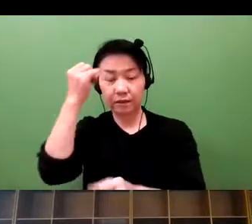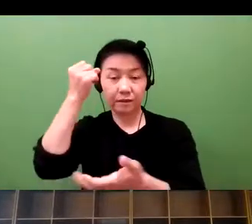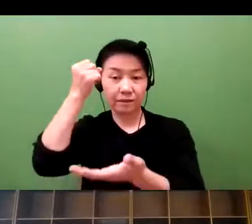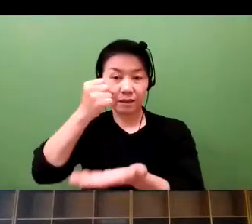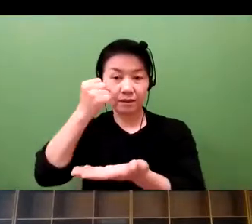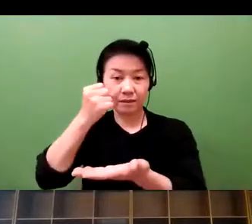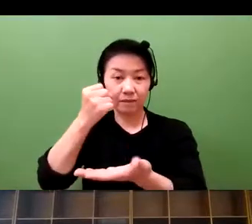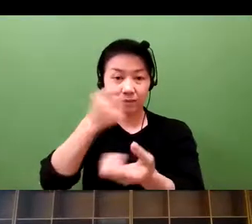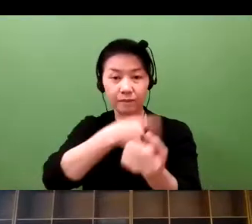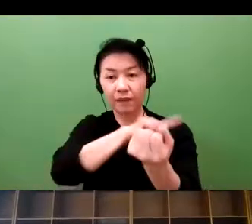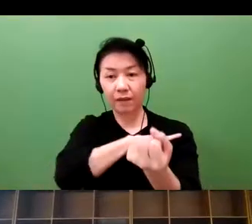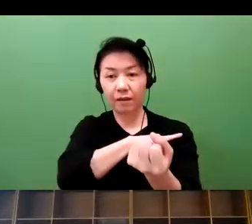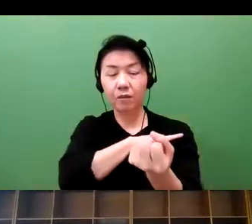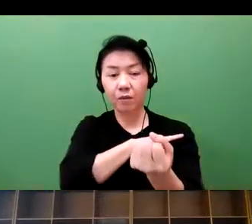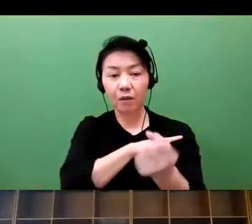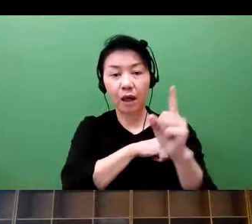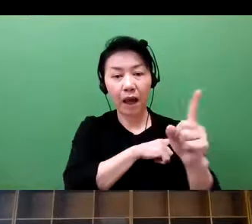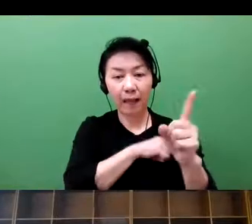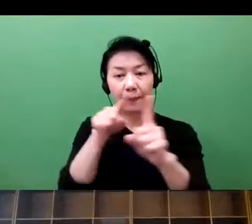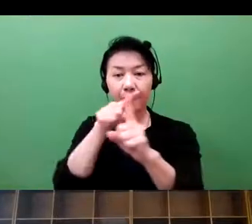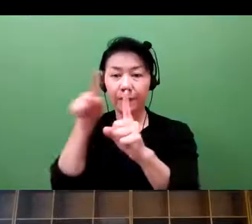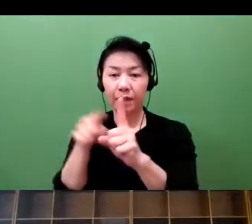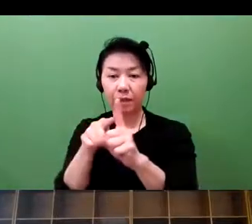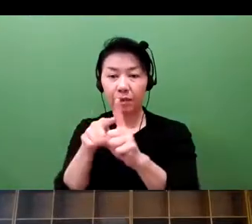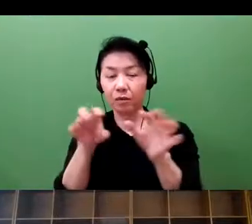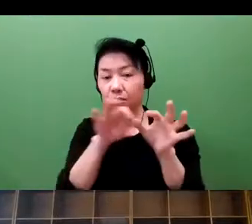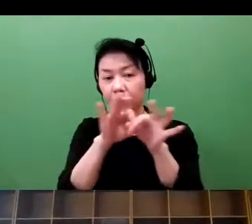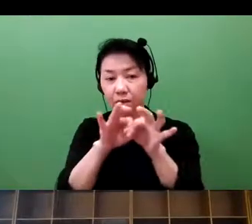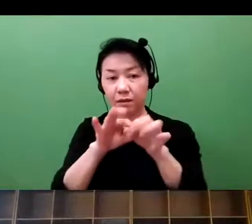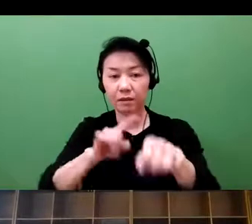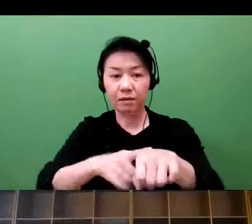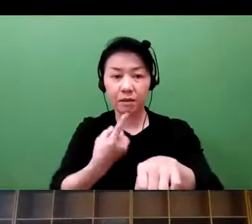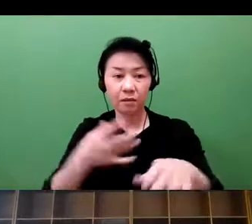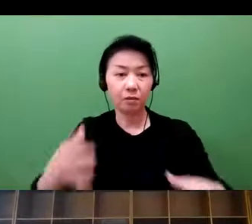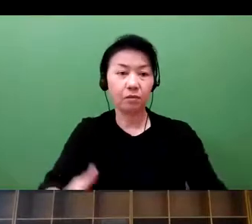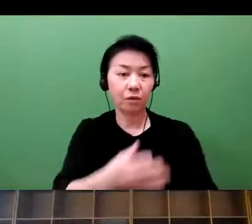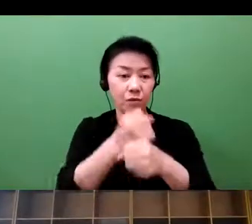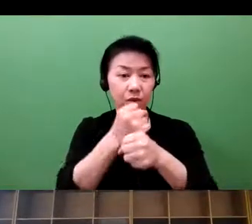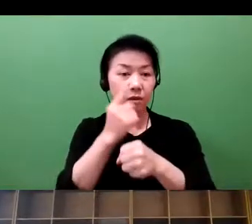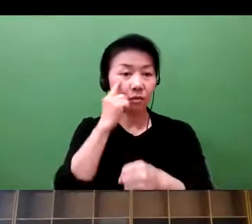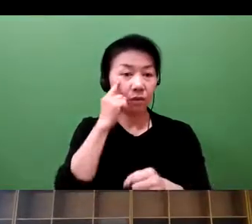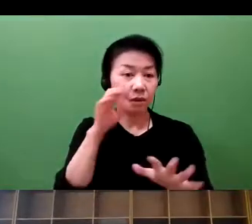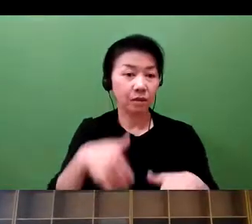So I'd like to look at the health care industry and how IP will help this industry to grow.